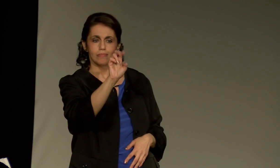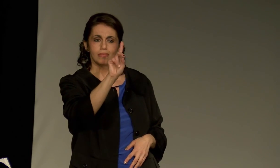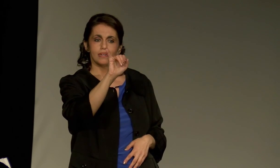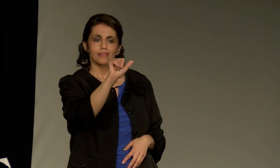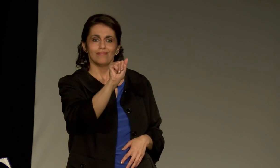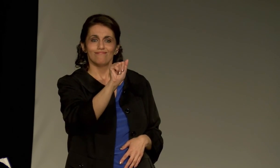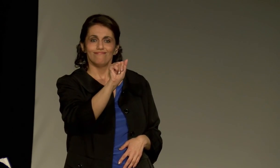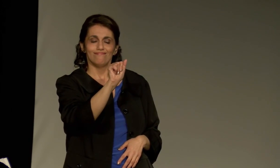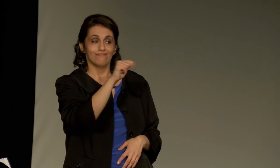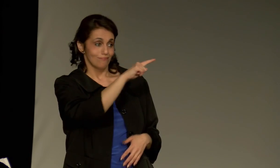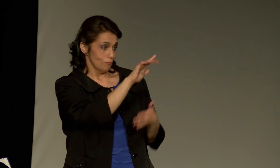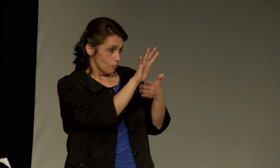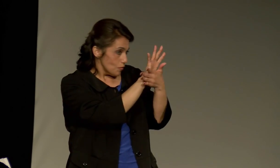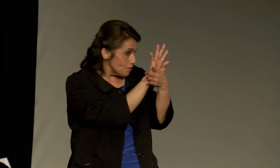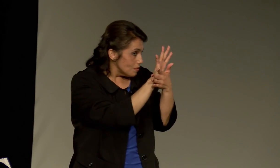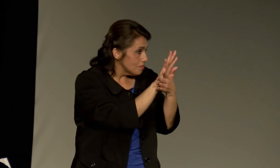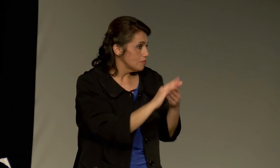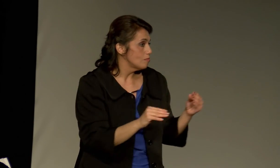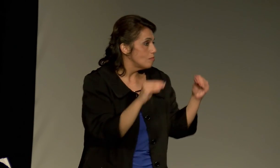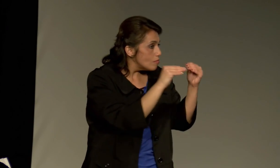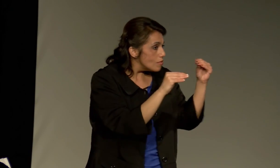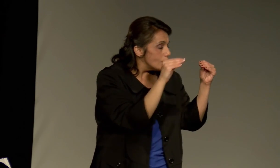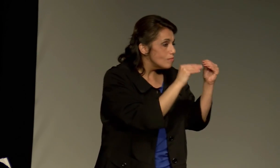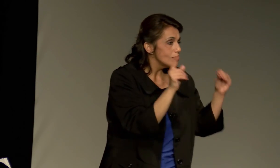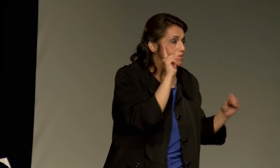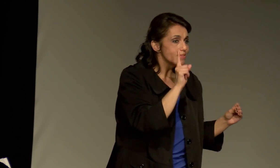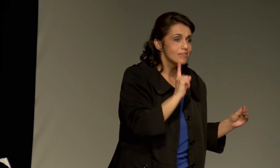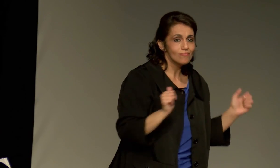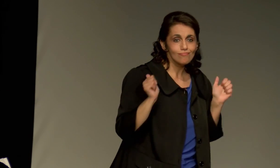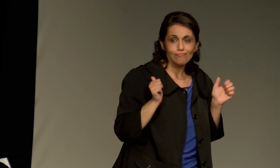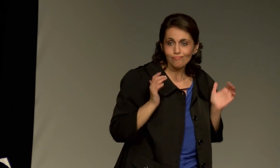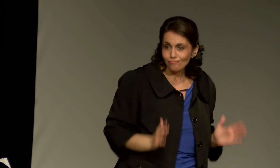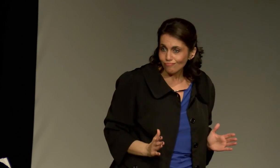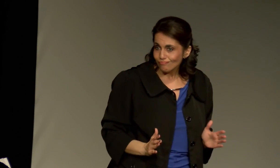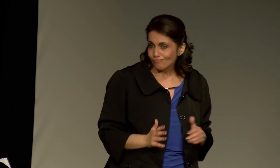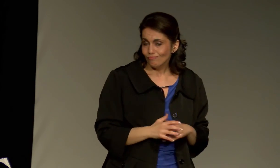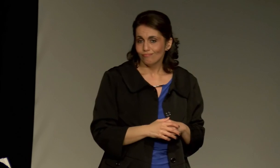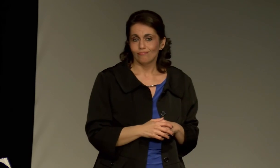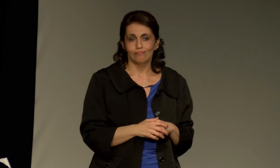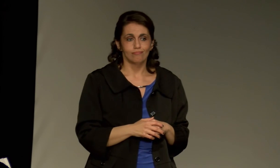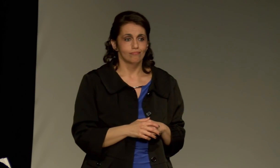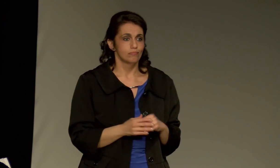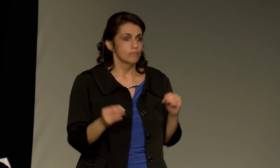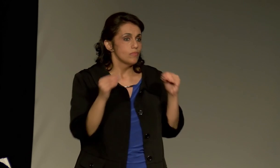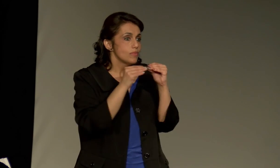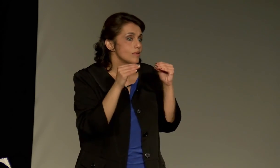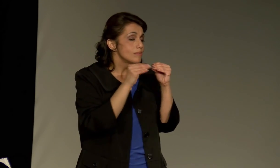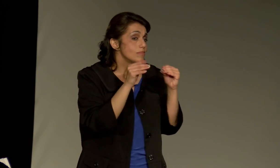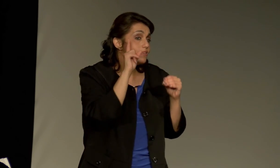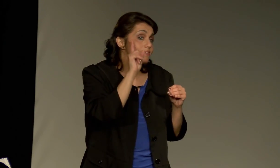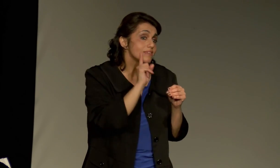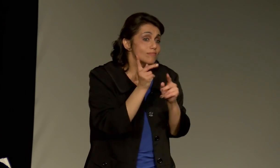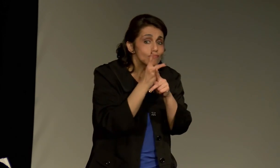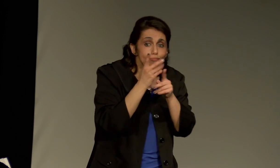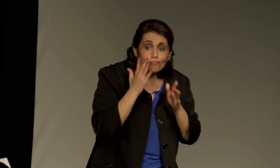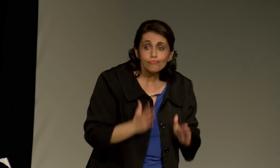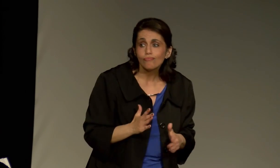How I know this is if you look at the media; if you look at movies, films, television shows, there's more deaf actors and actresses.